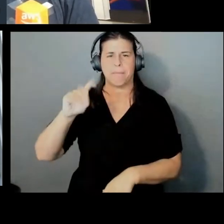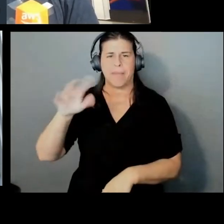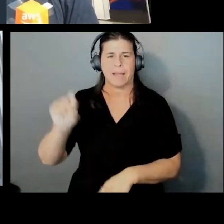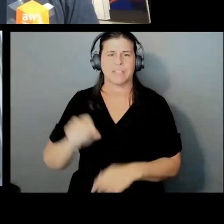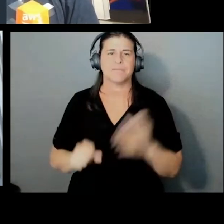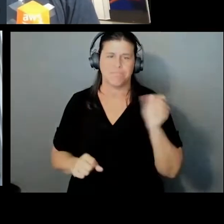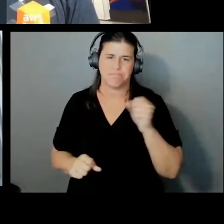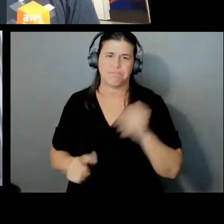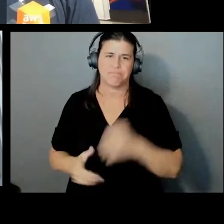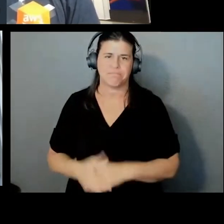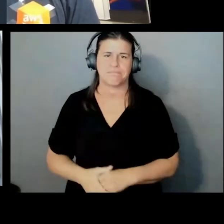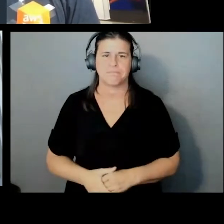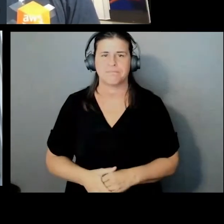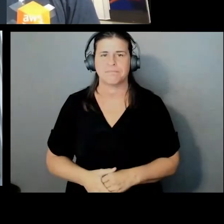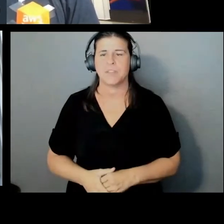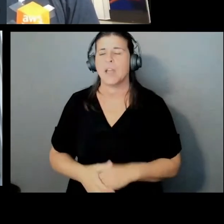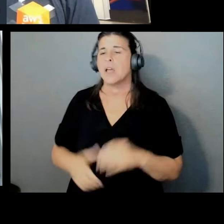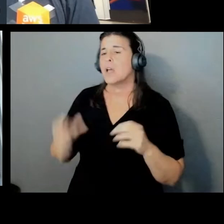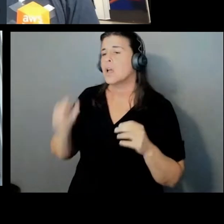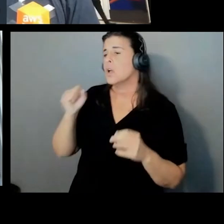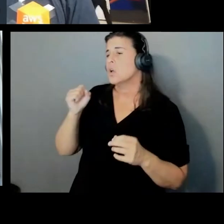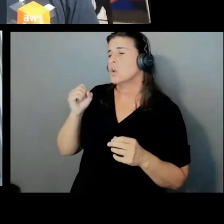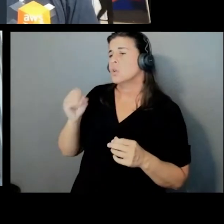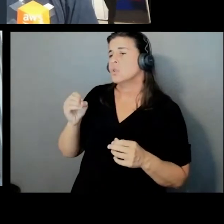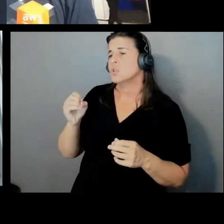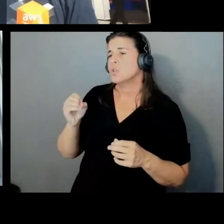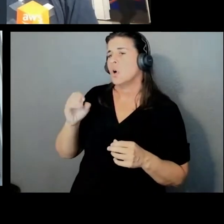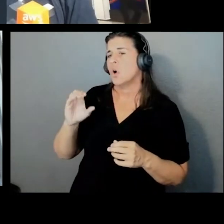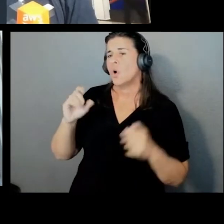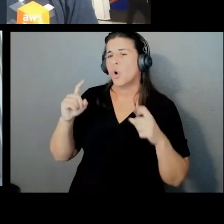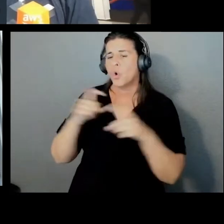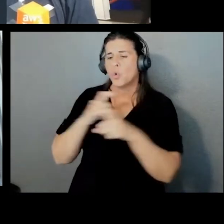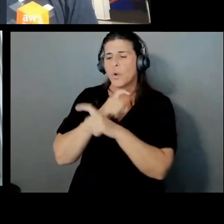Yeah, and so is the cryptography that's Wickr's using, is that publicly documented